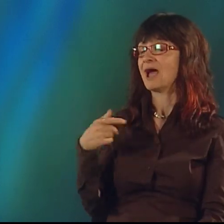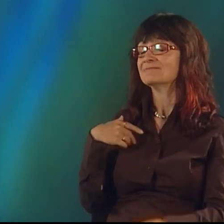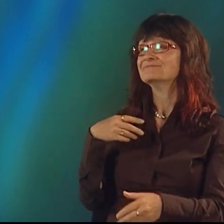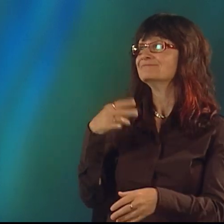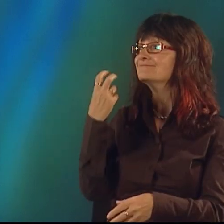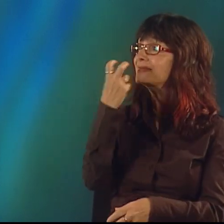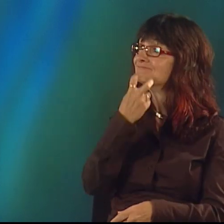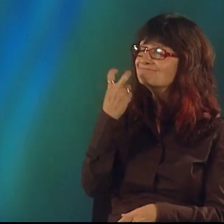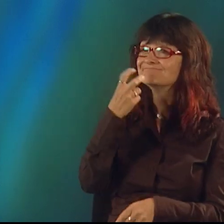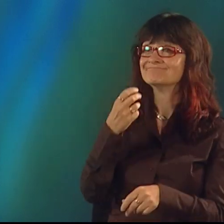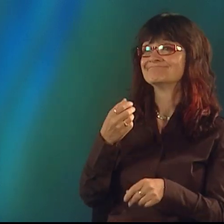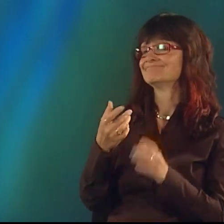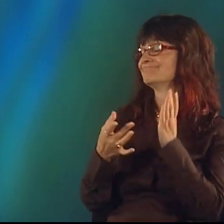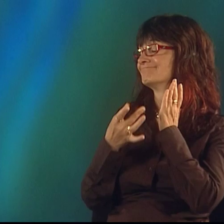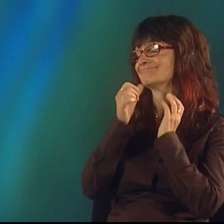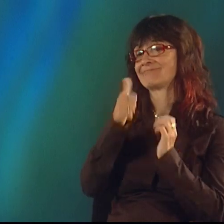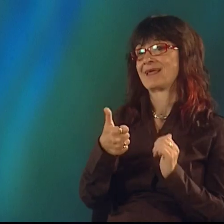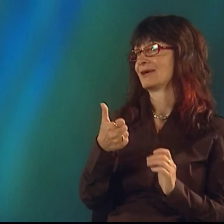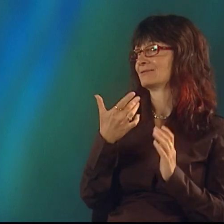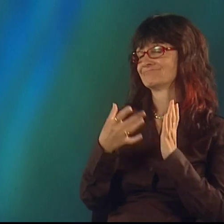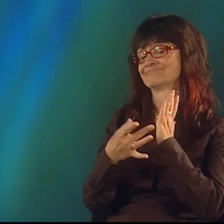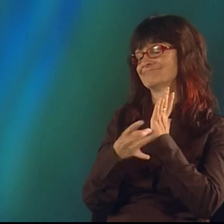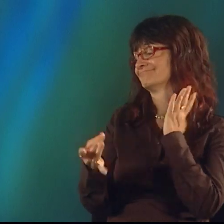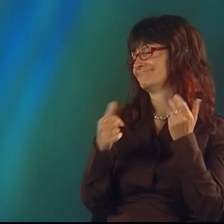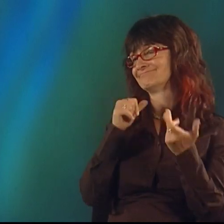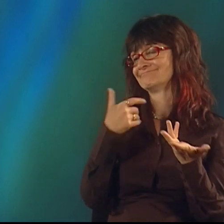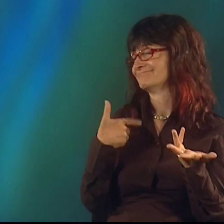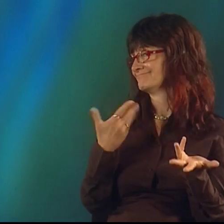I was never a very good lip reader. I just didn't have that skill.